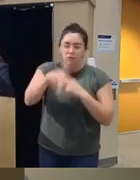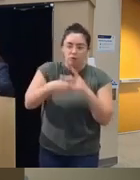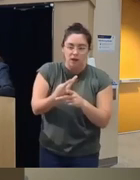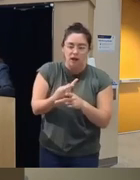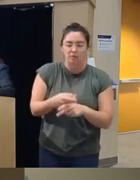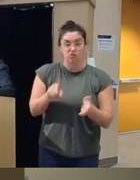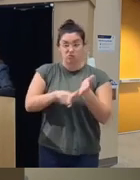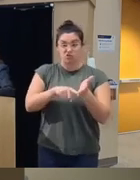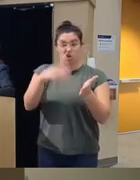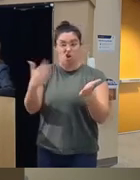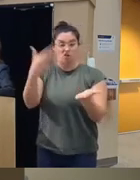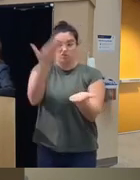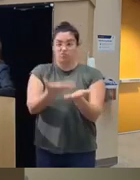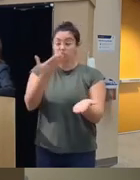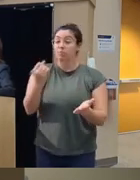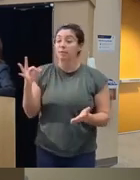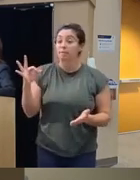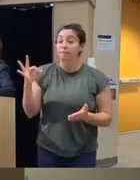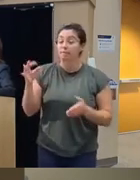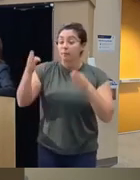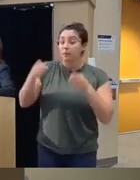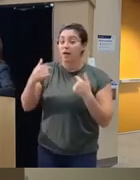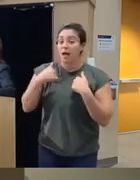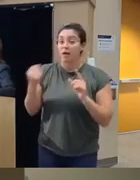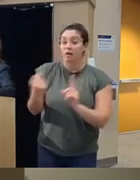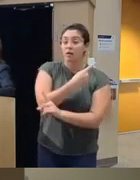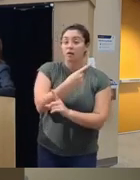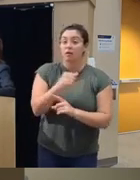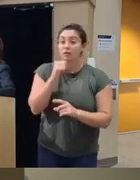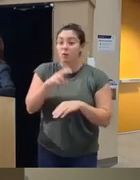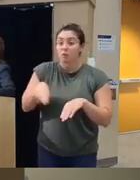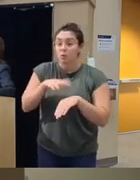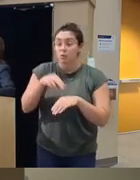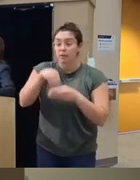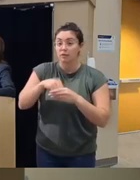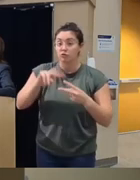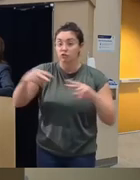research showing that if someone has a you know abnormalities in the comp Gene that they may be